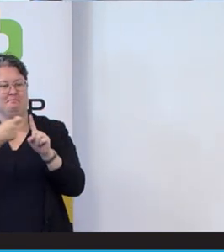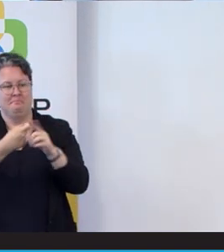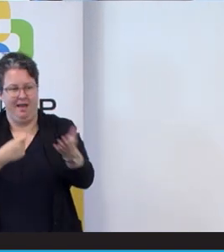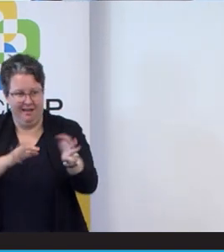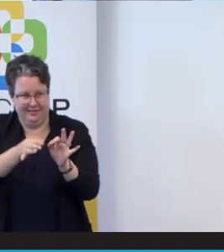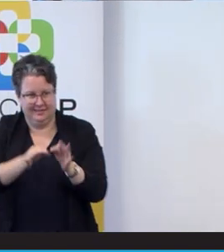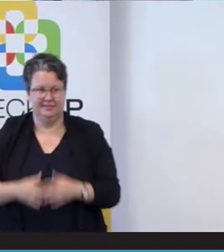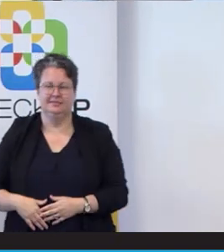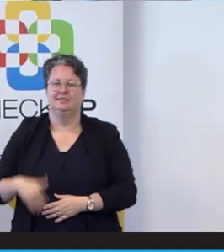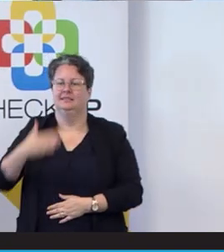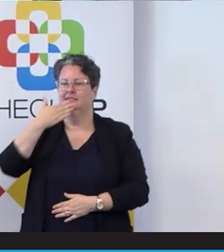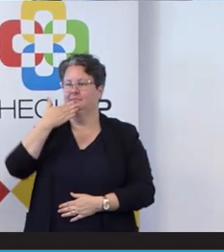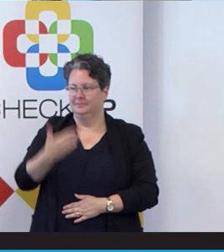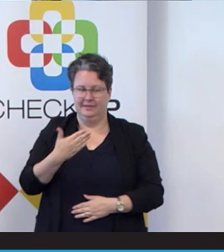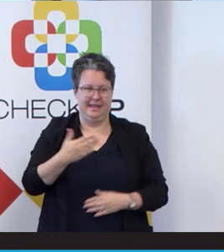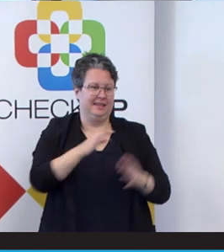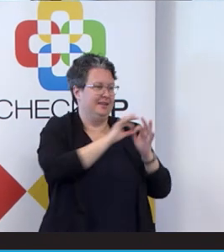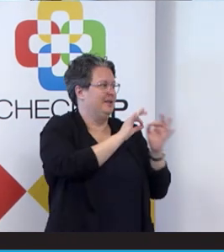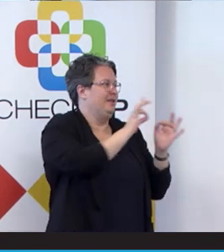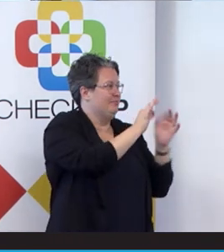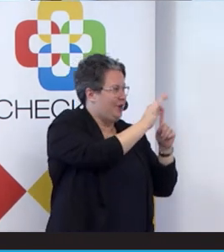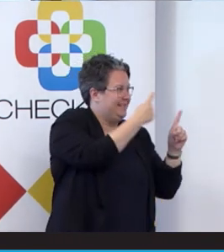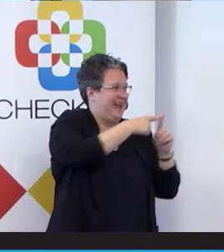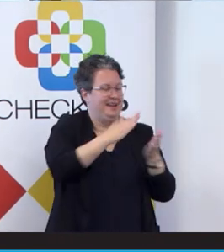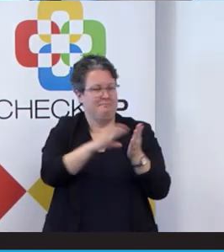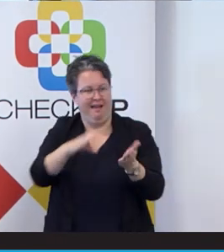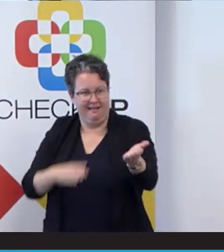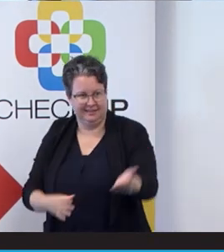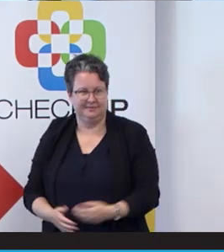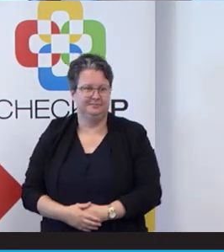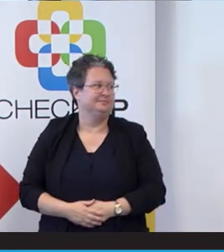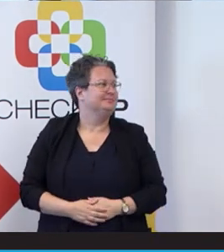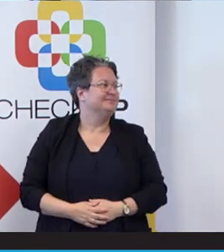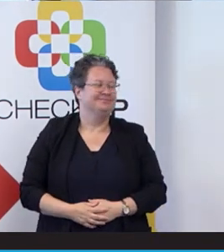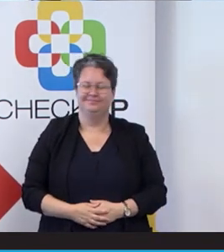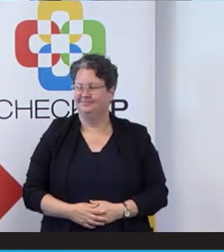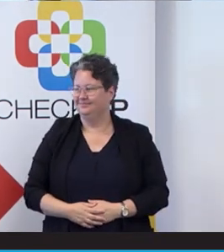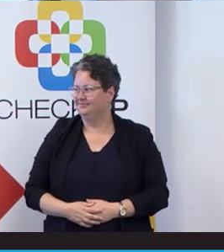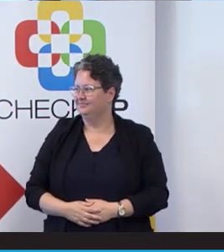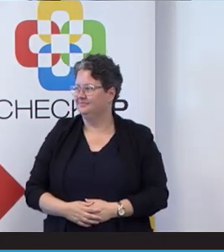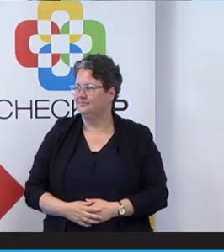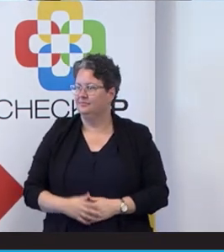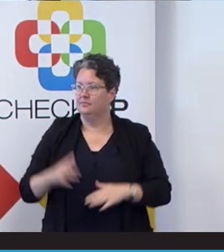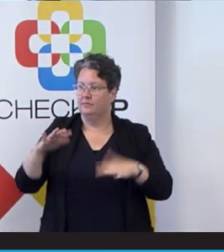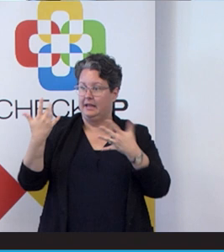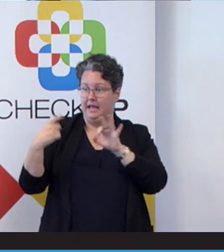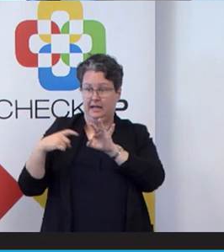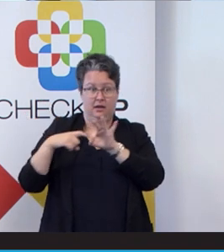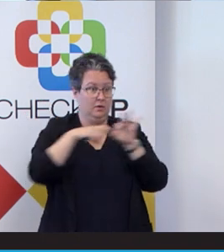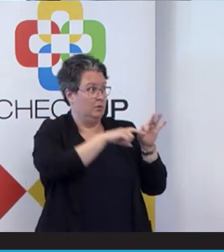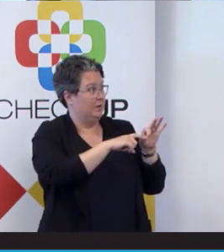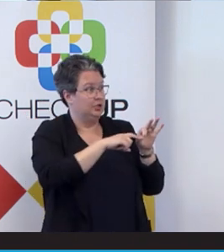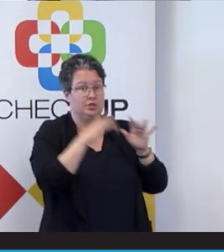me once again. Thank you. Brant and Mark, are there any questions on the.